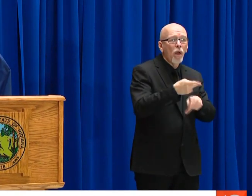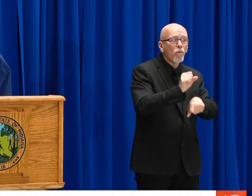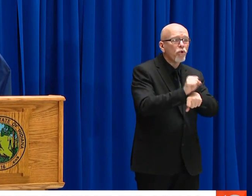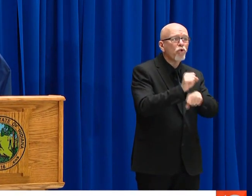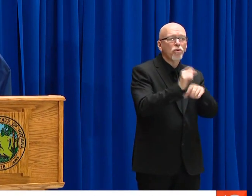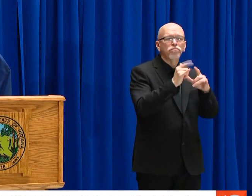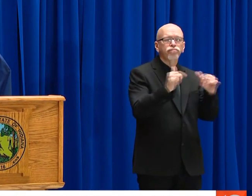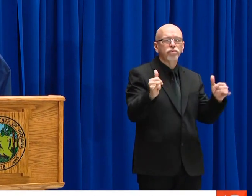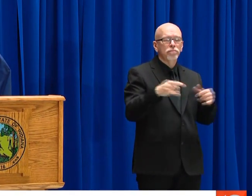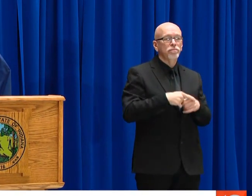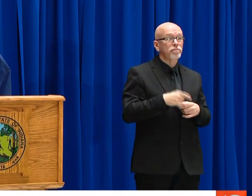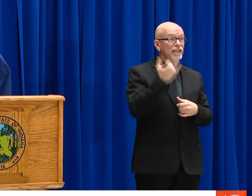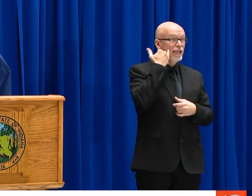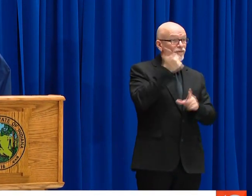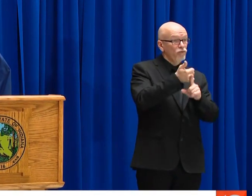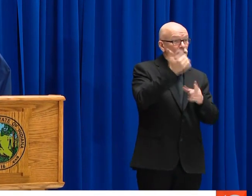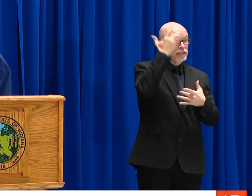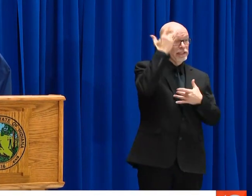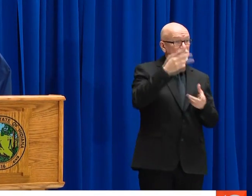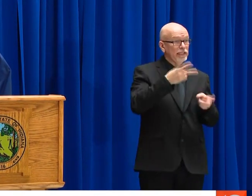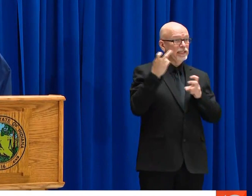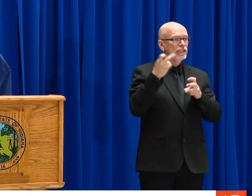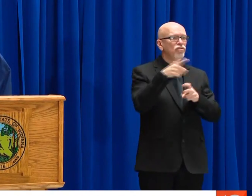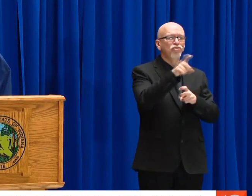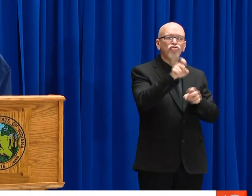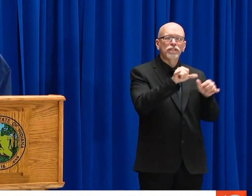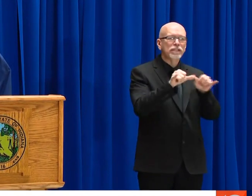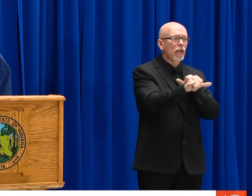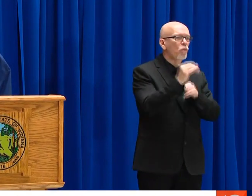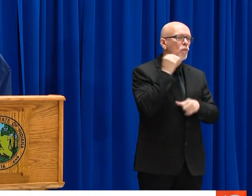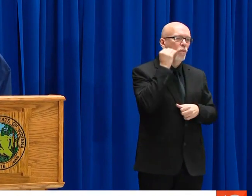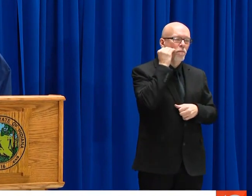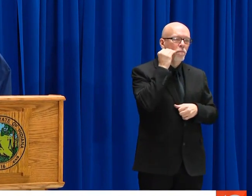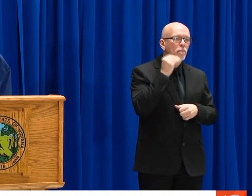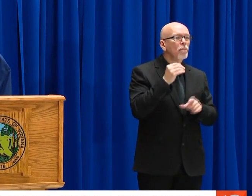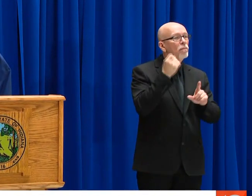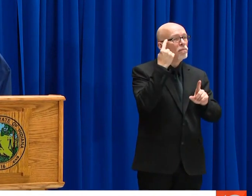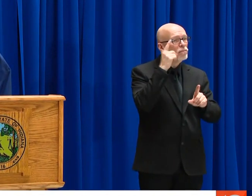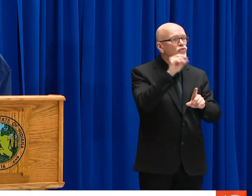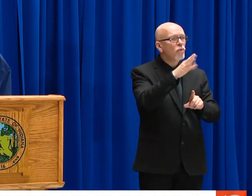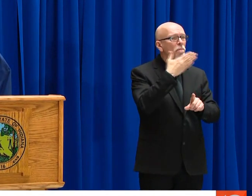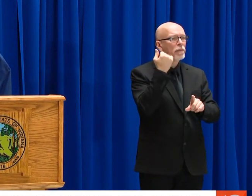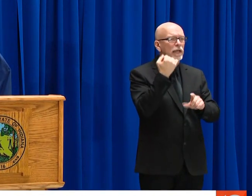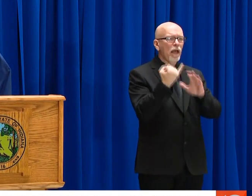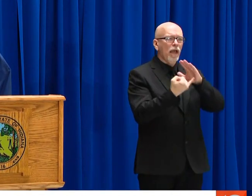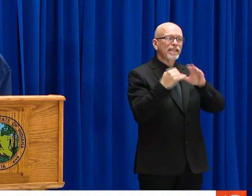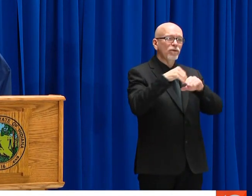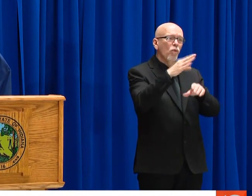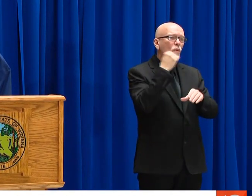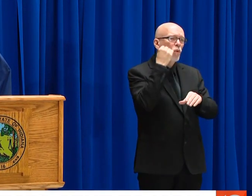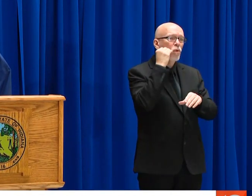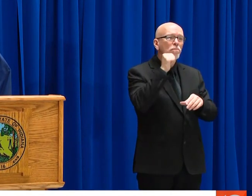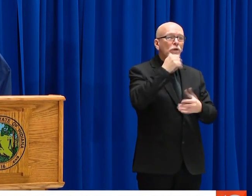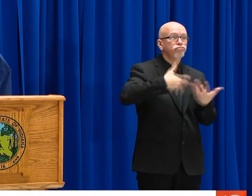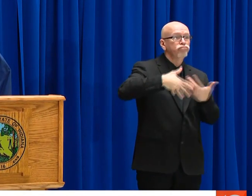HANDS OF OUR VERY ASTUTE CLINICIANS BASED ON THE PATIENT'S PRESENTATION, MEDICAL HISTORY AND WHERE THEY WORK. IF YOU'RE SICK, YOU SHOULD